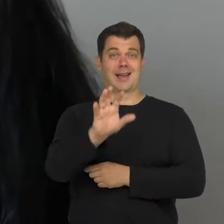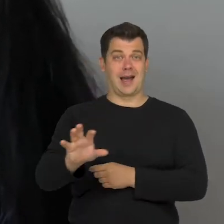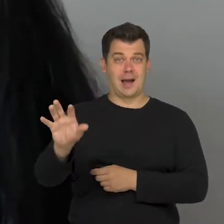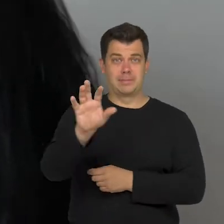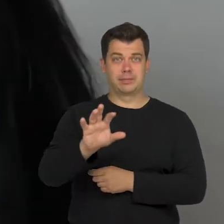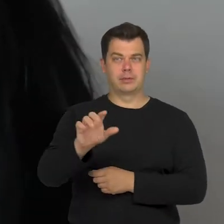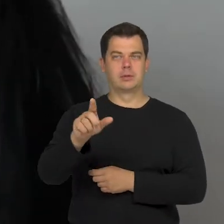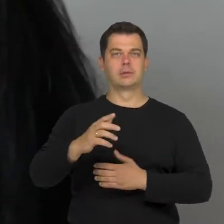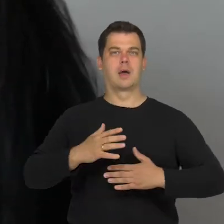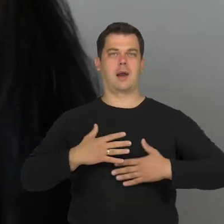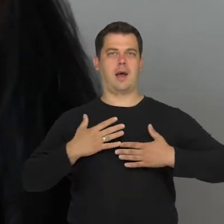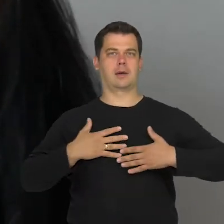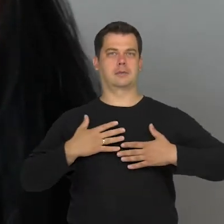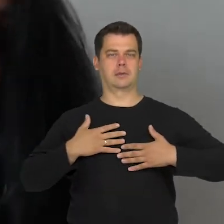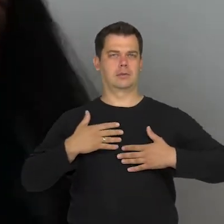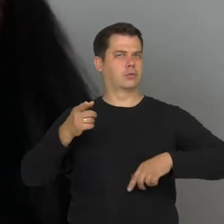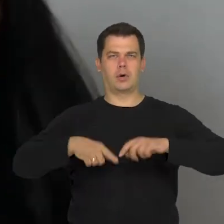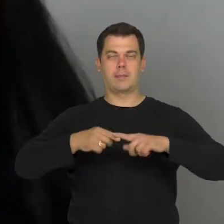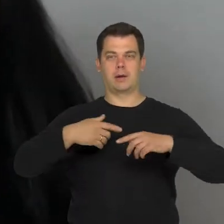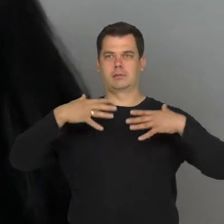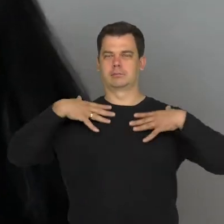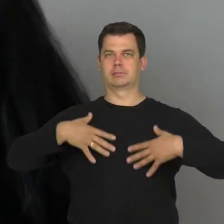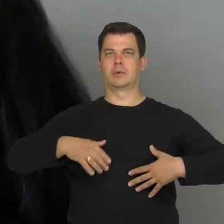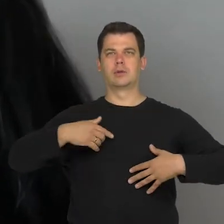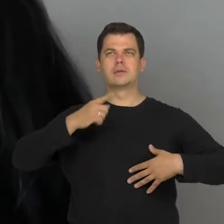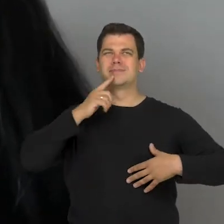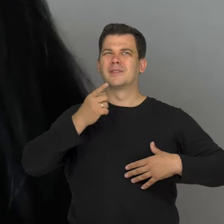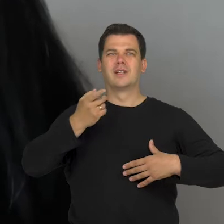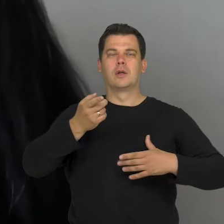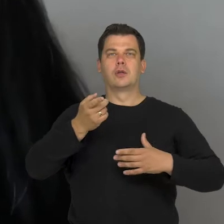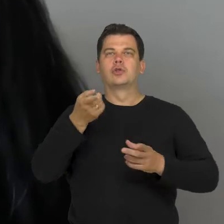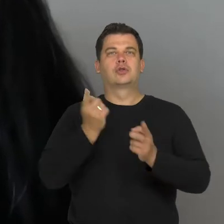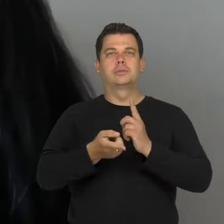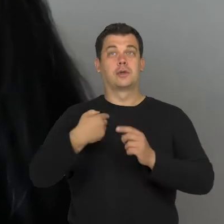as a physical reaction. It's an impulse, which is faster than our thoughts.